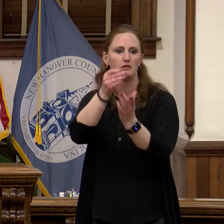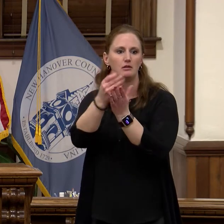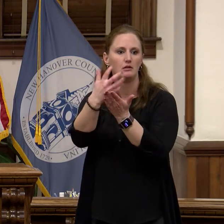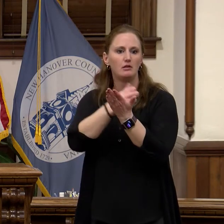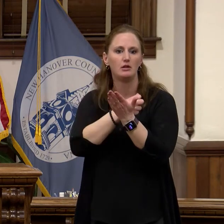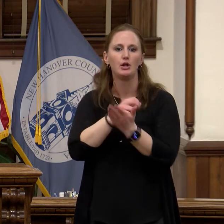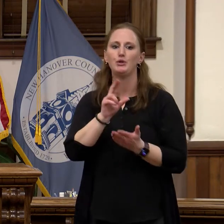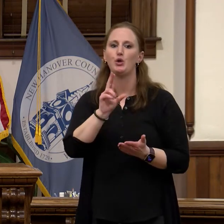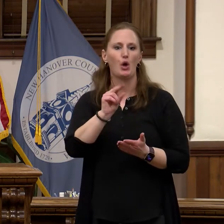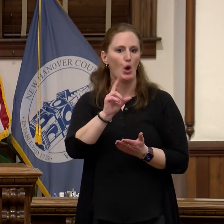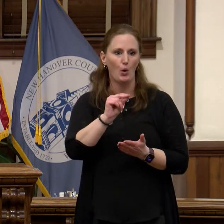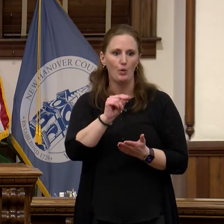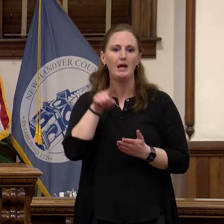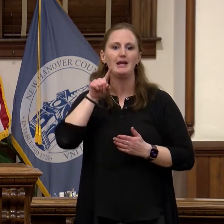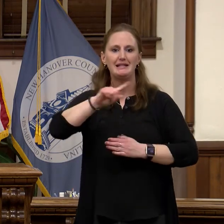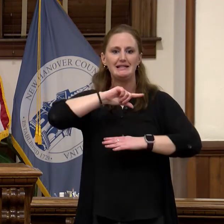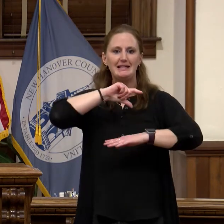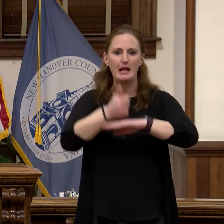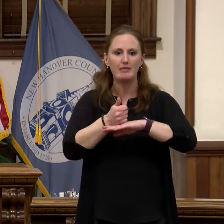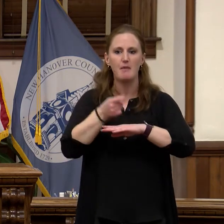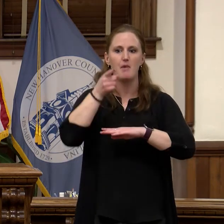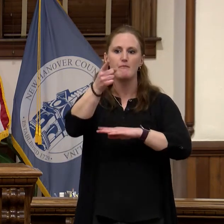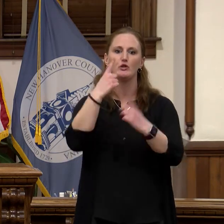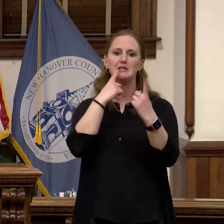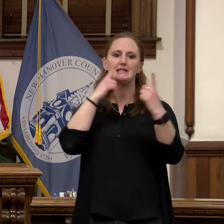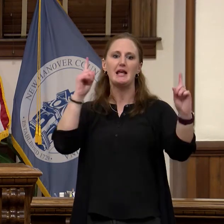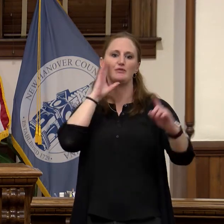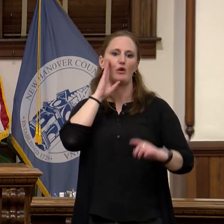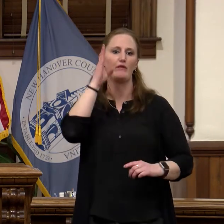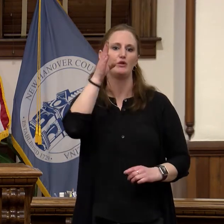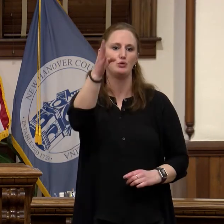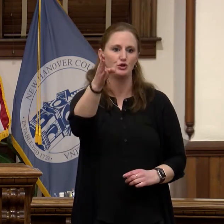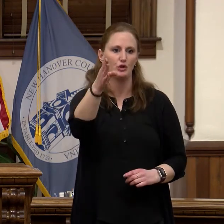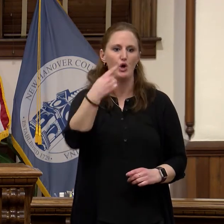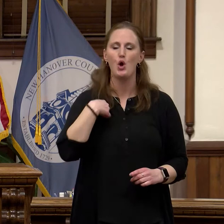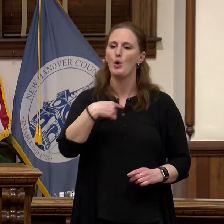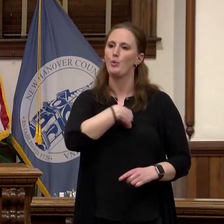Center for the future and we can't turn our backs or just decide to change